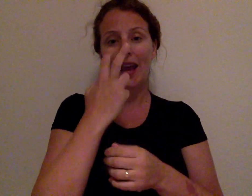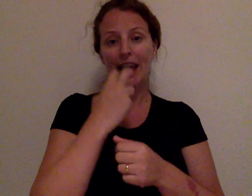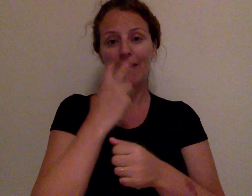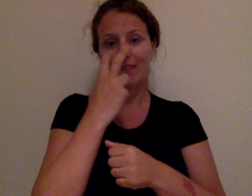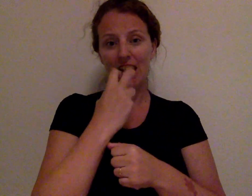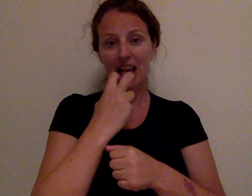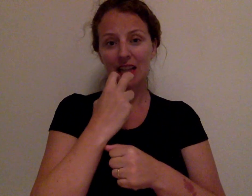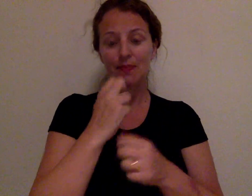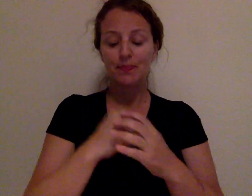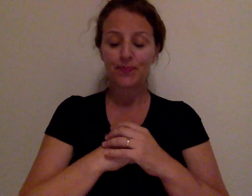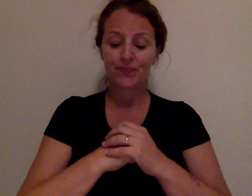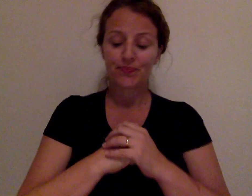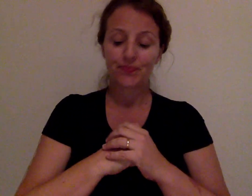Or "evening"